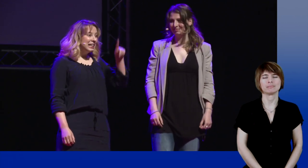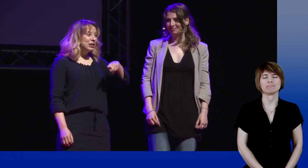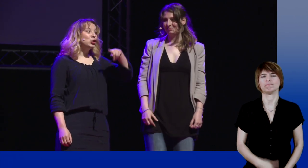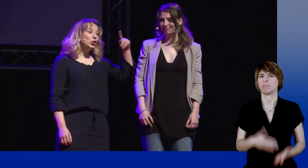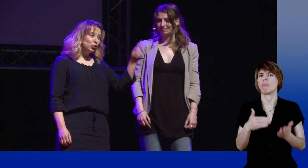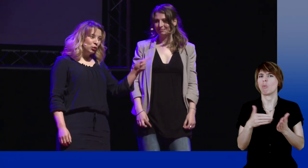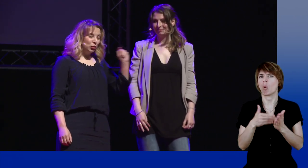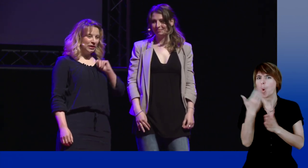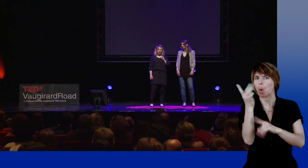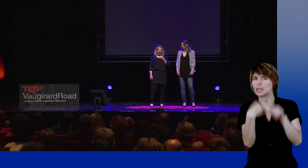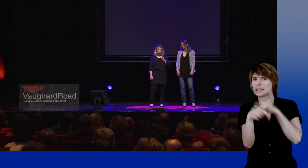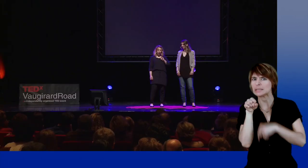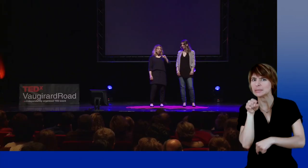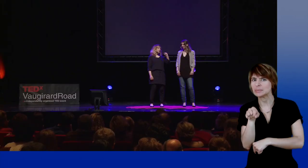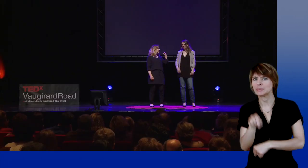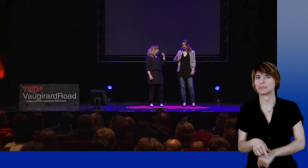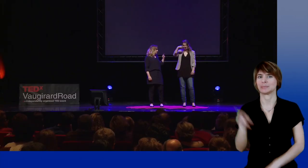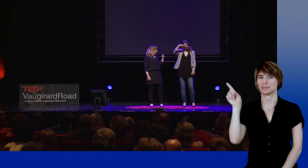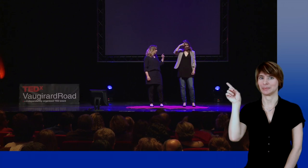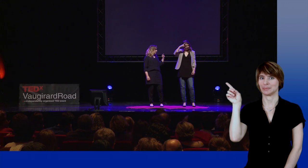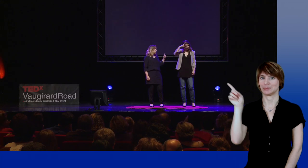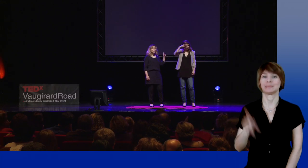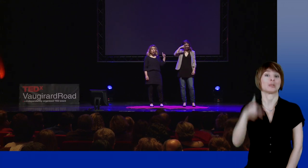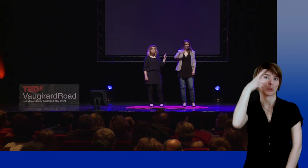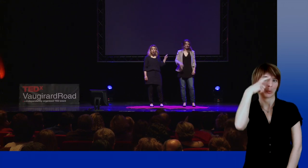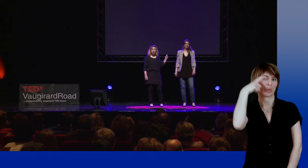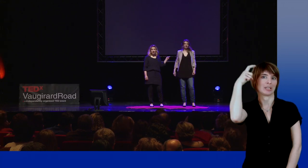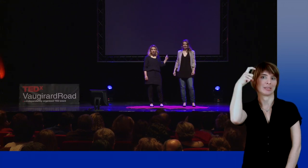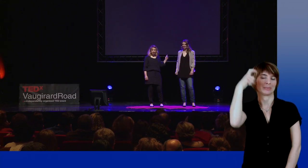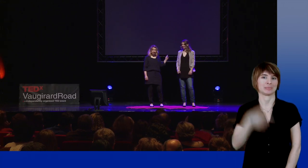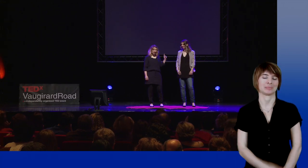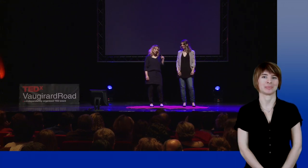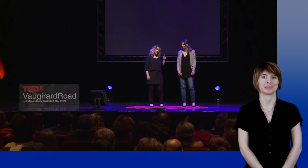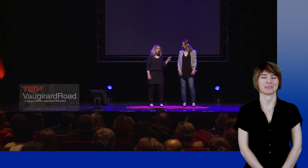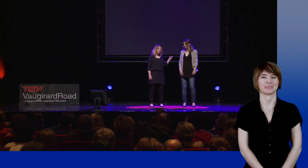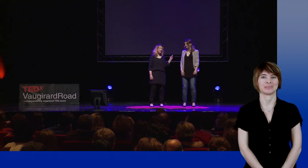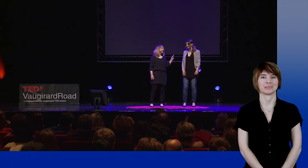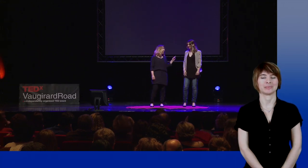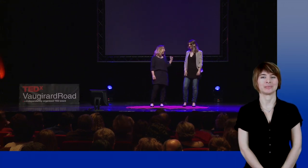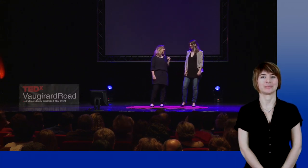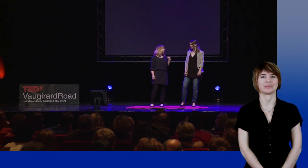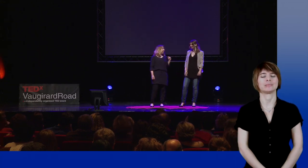Other deaf people gave him sharp eyebrows, not better.